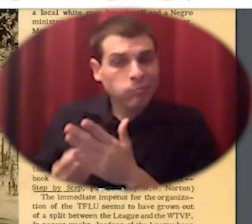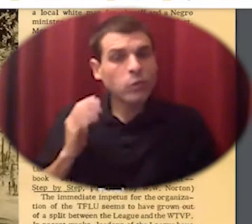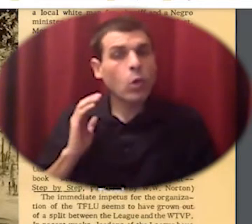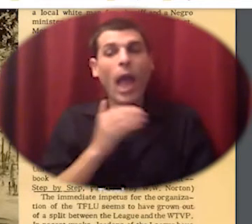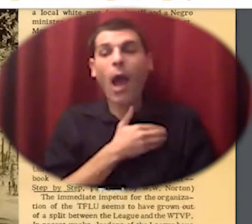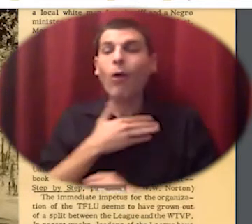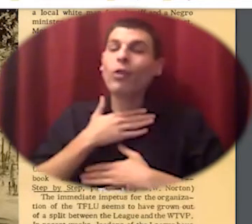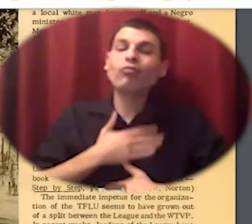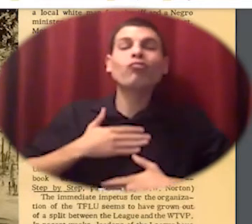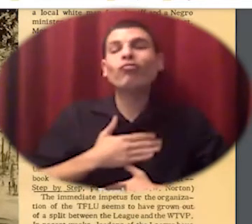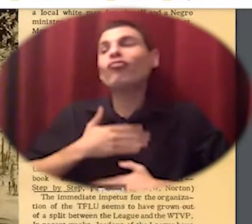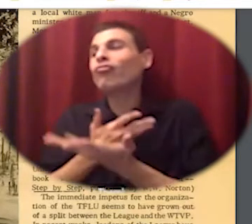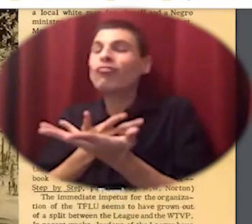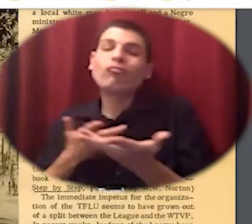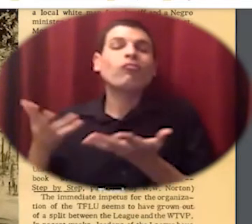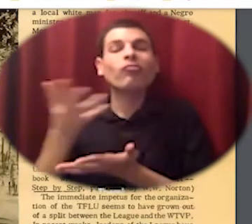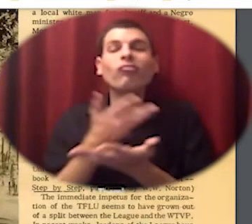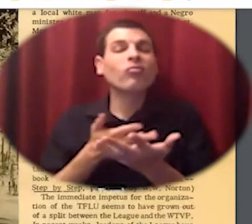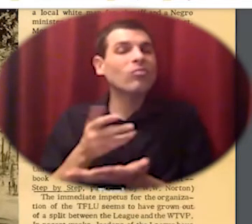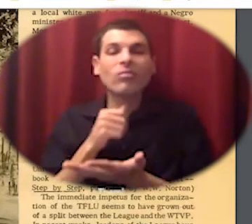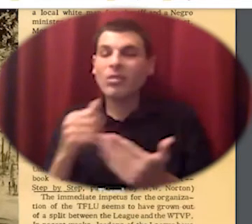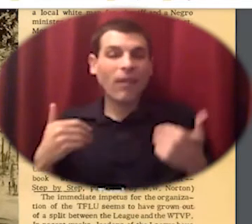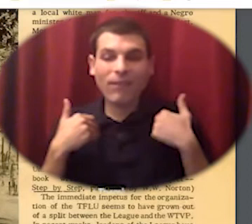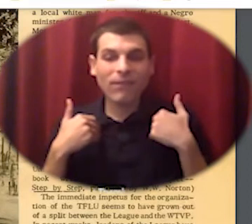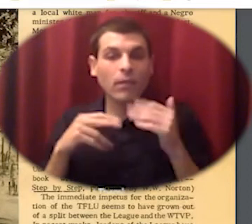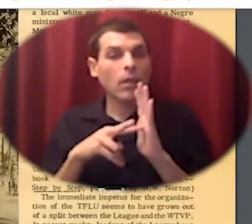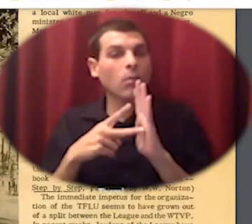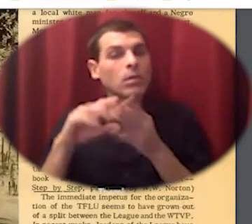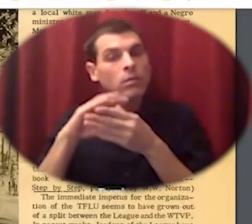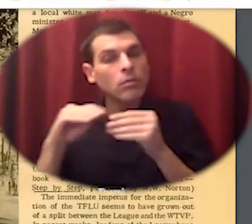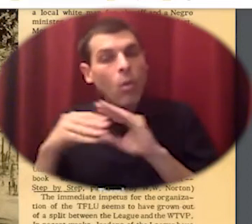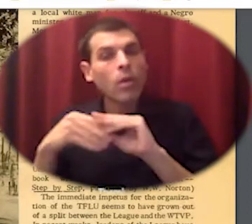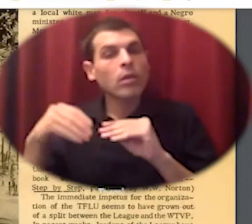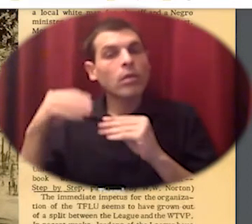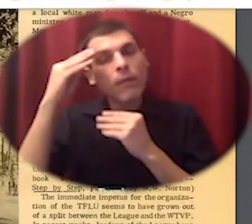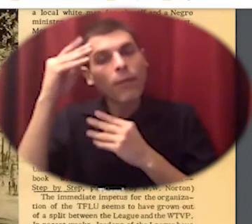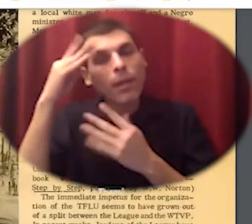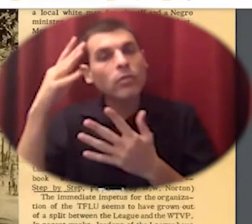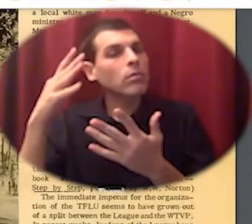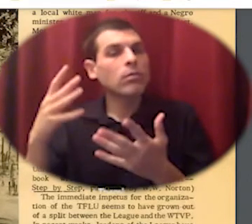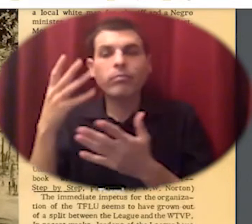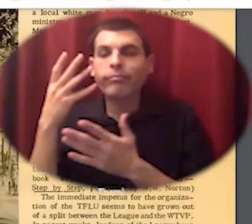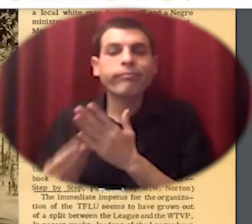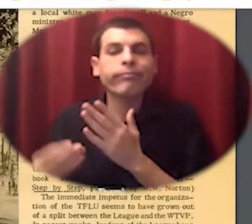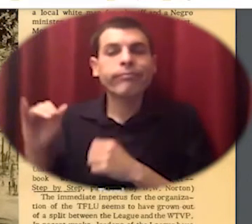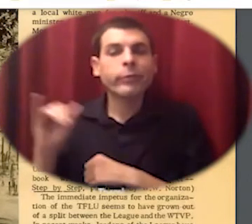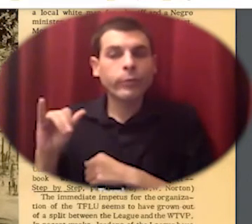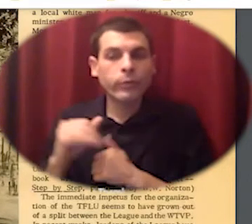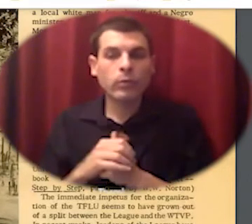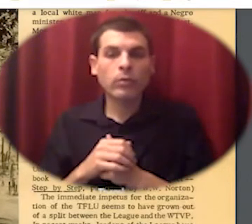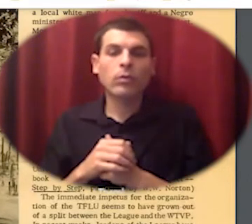households or or challenges with shared languages shout out here to all these pictures of folks